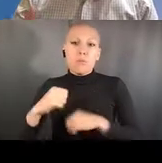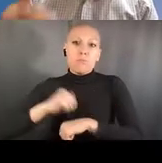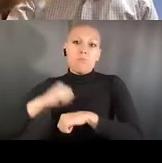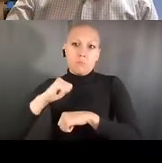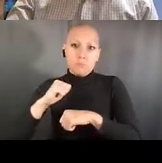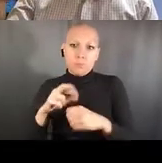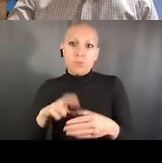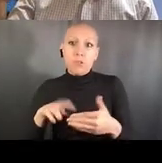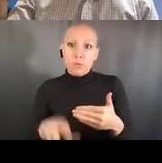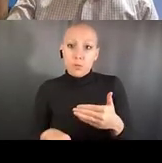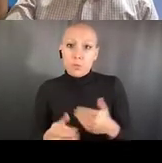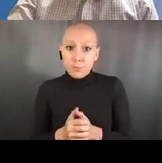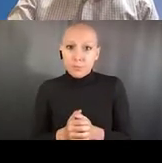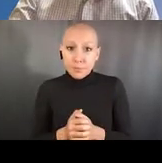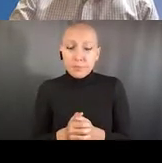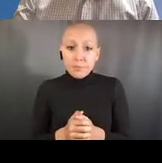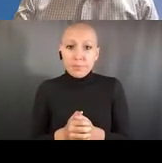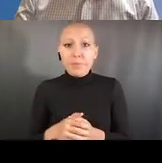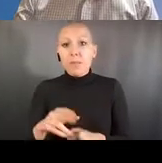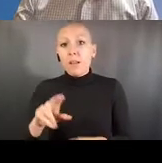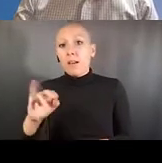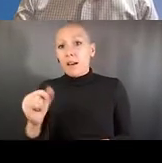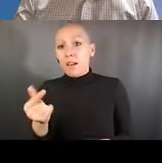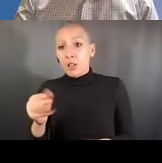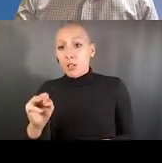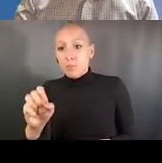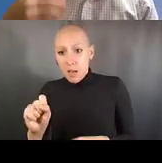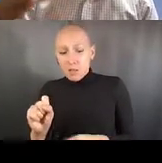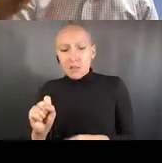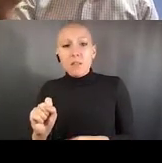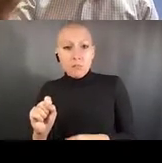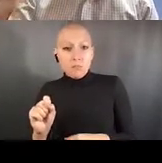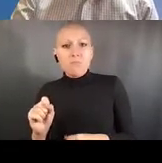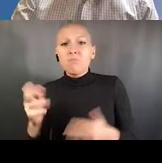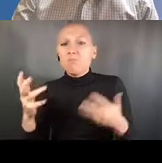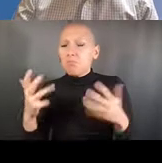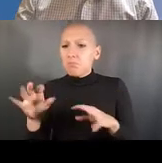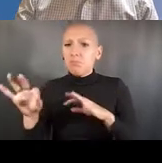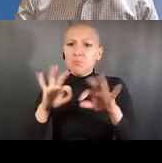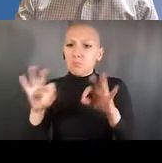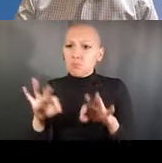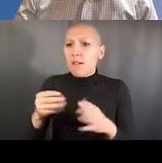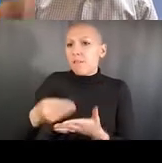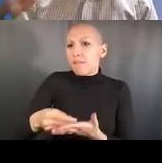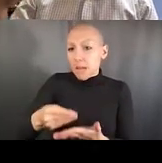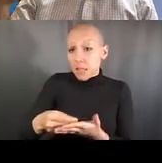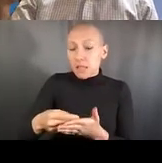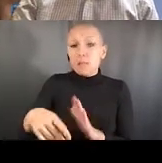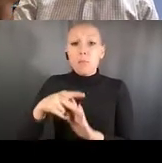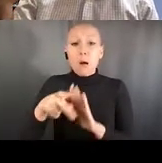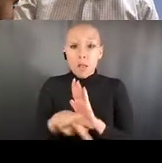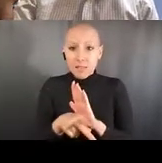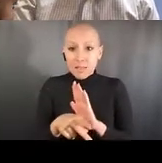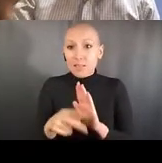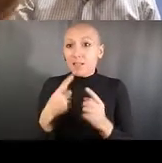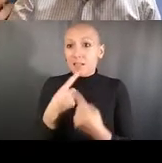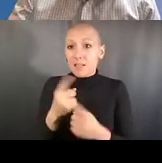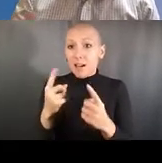that should definitely be incorporated into teaching students about experimental design, which is something that we're strongly encouraging